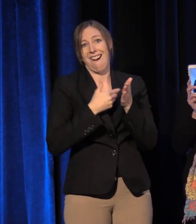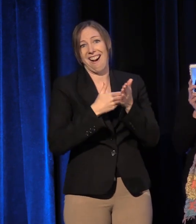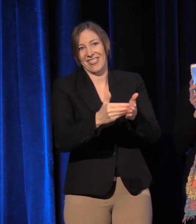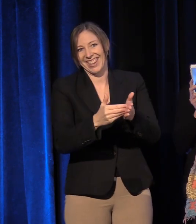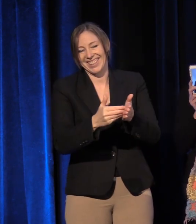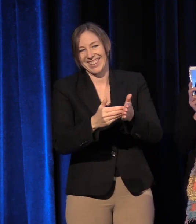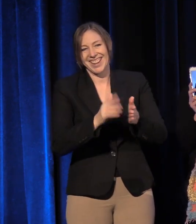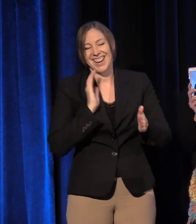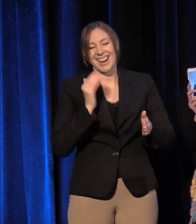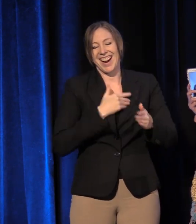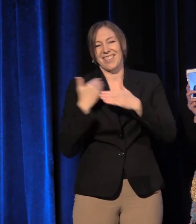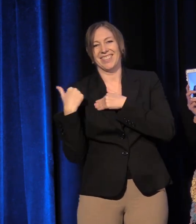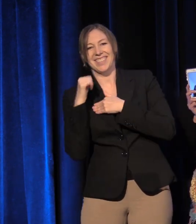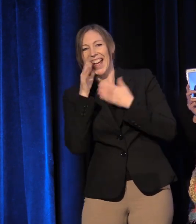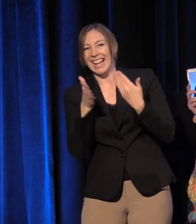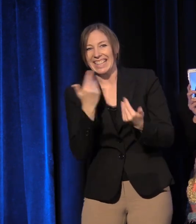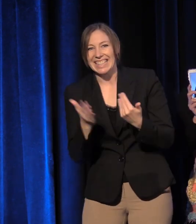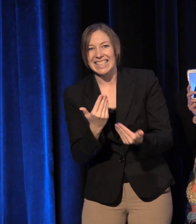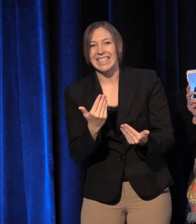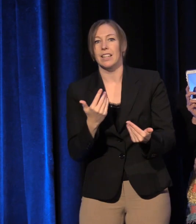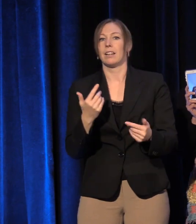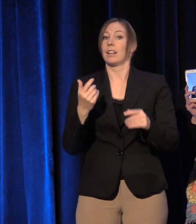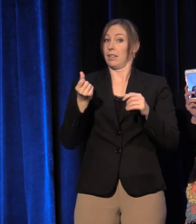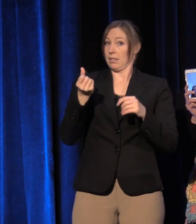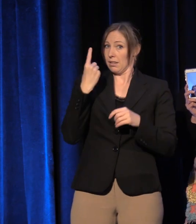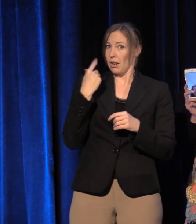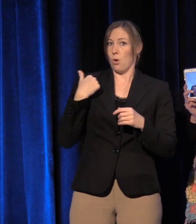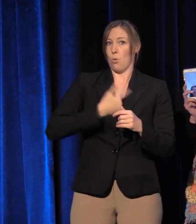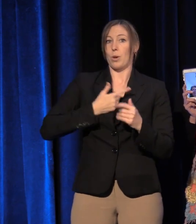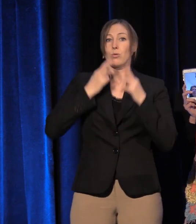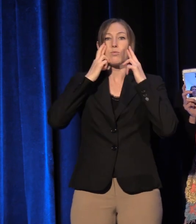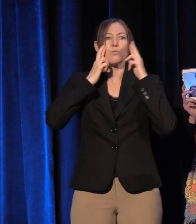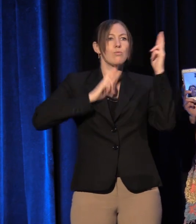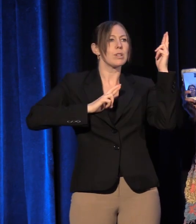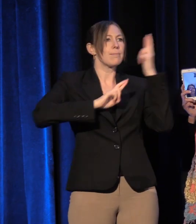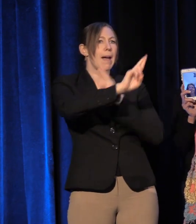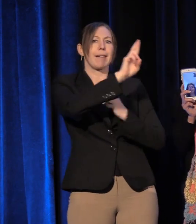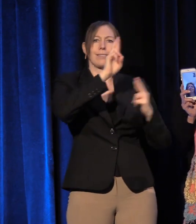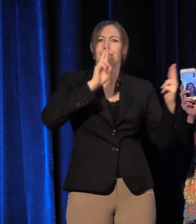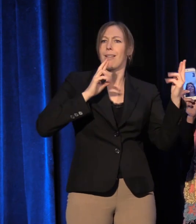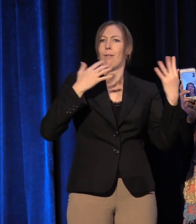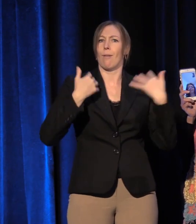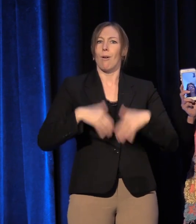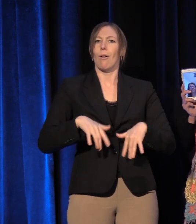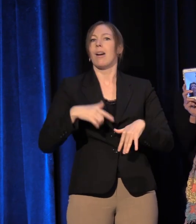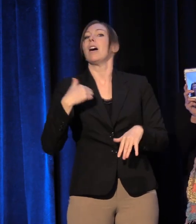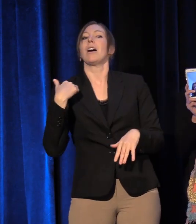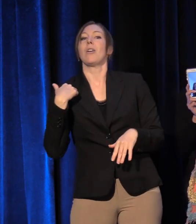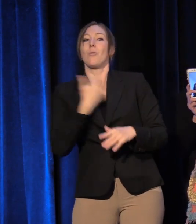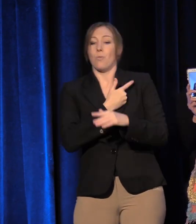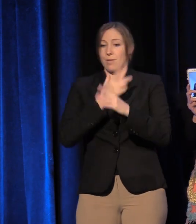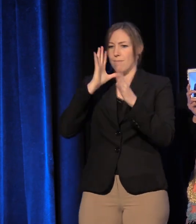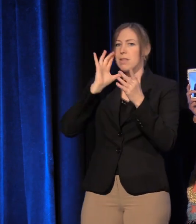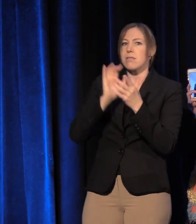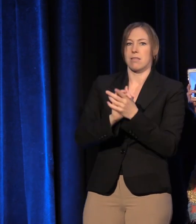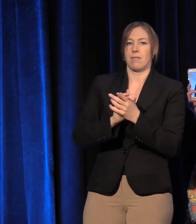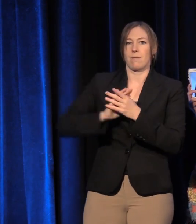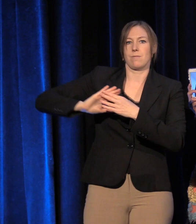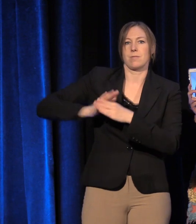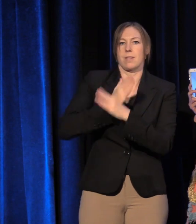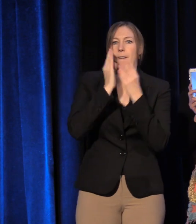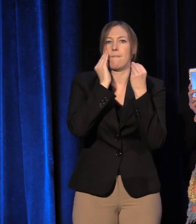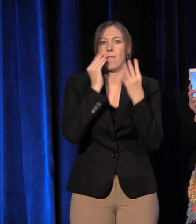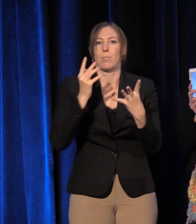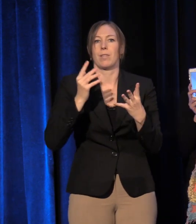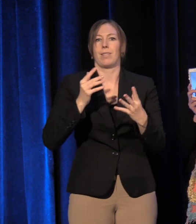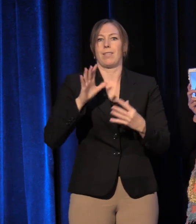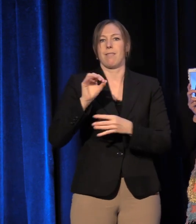However, through a deep respect and trust for each other, and our shared belief in the values of the Commons, we have created something revolutionary.